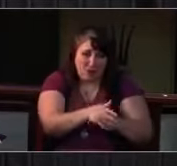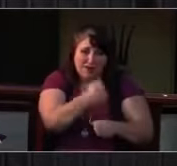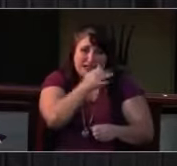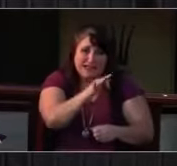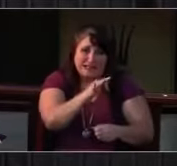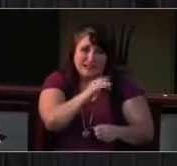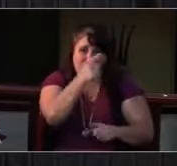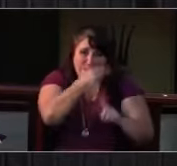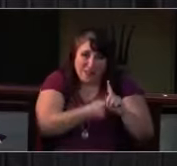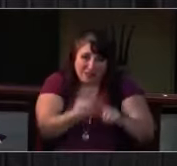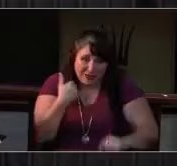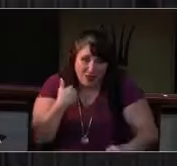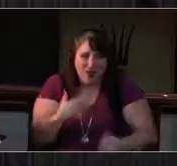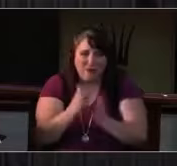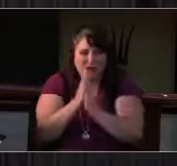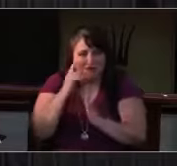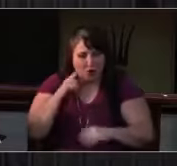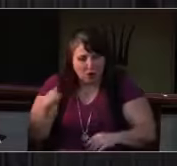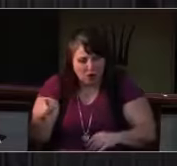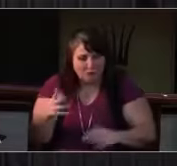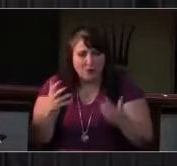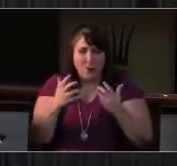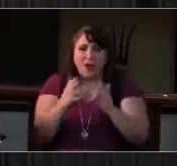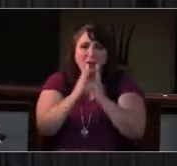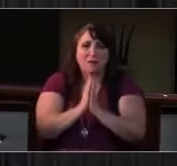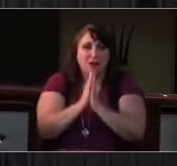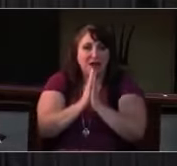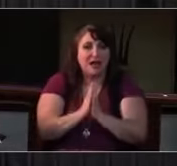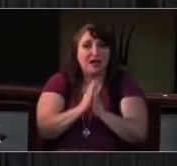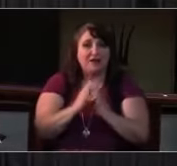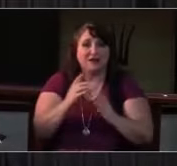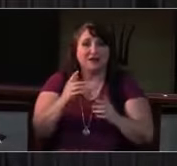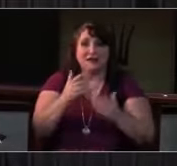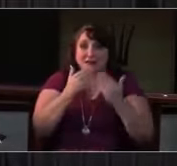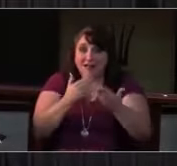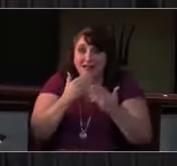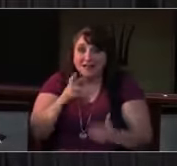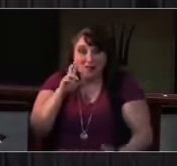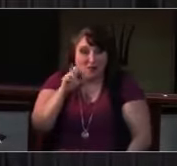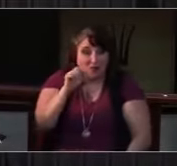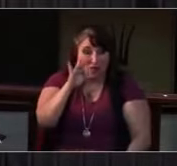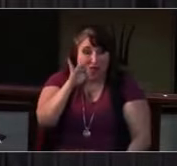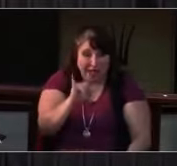Elizabeth and Jim, and Audrey and Glenn,